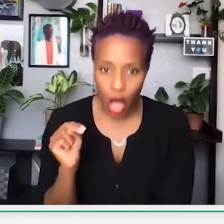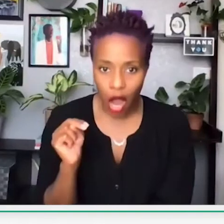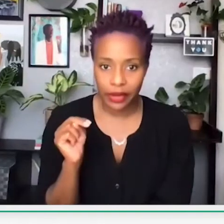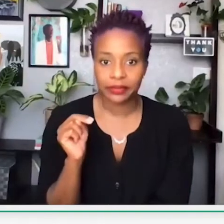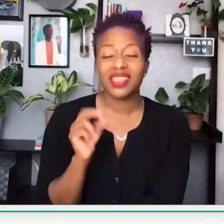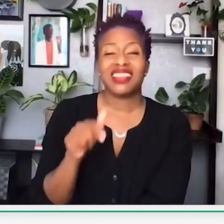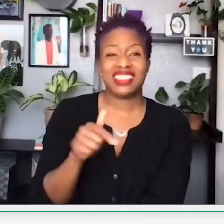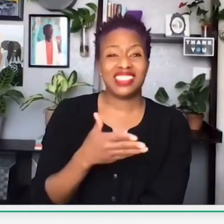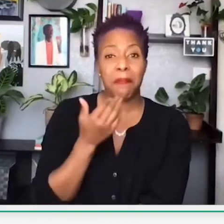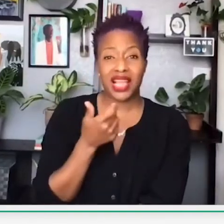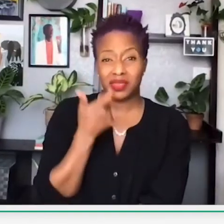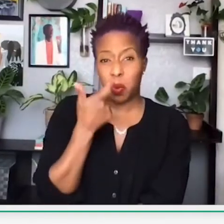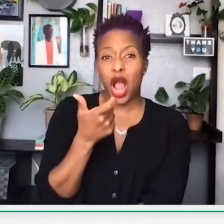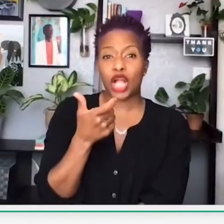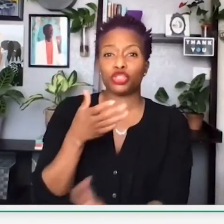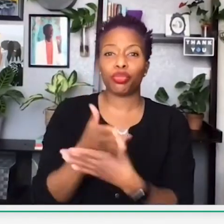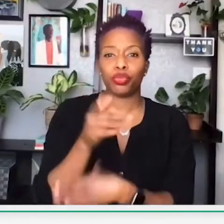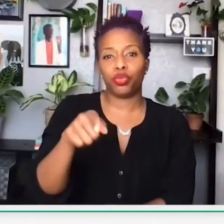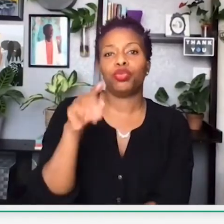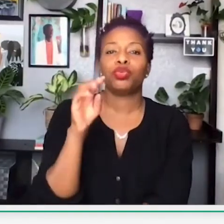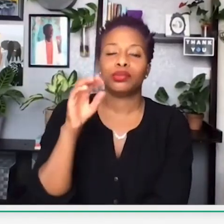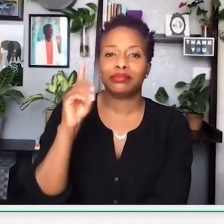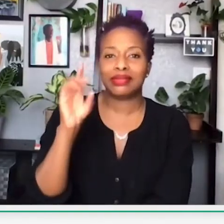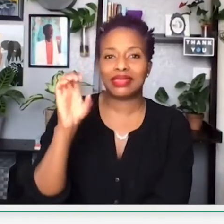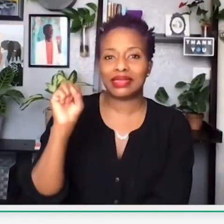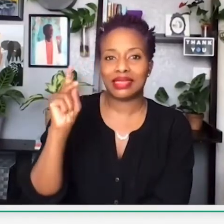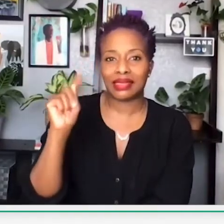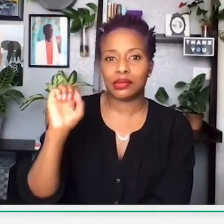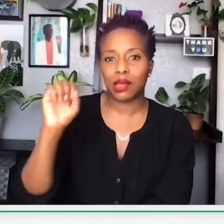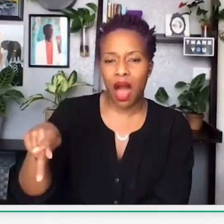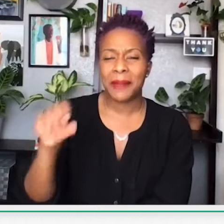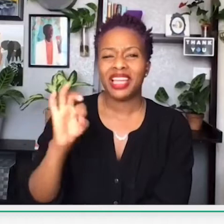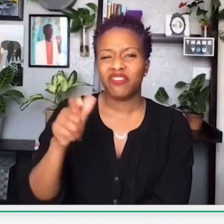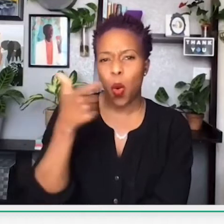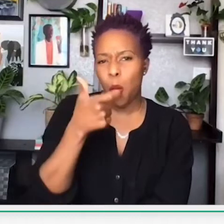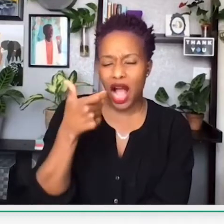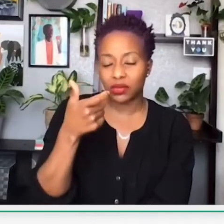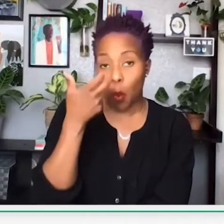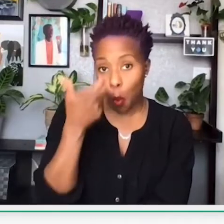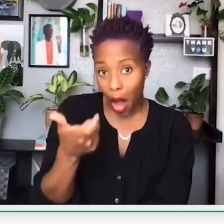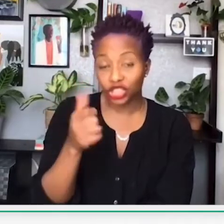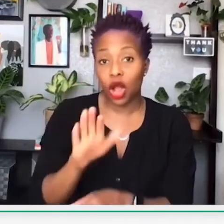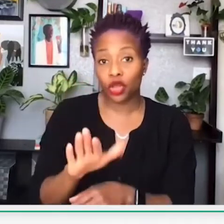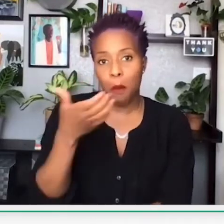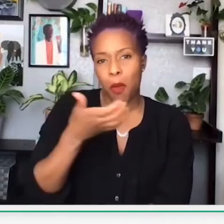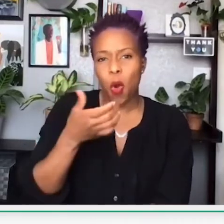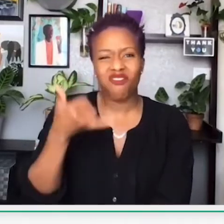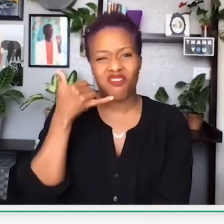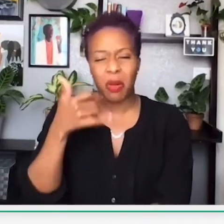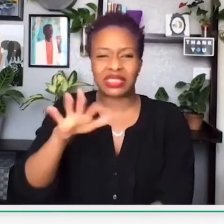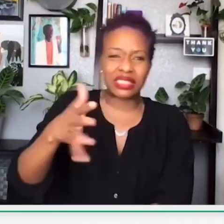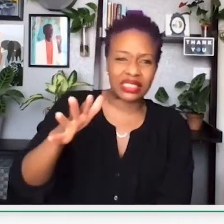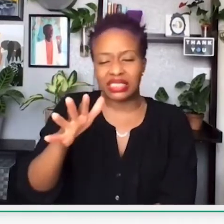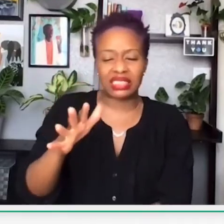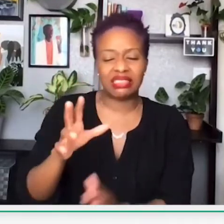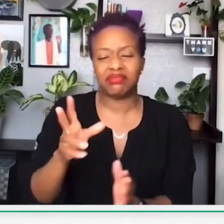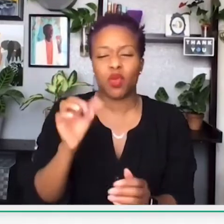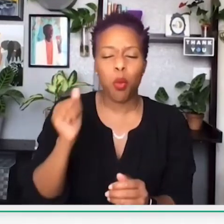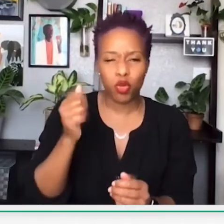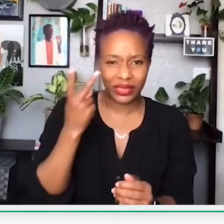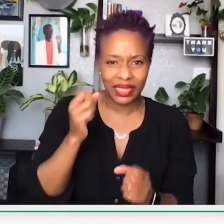have interpreters who are voicing this event. So, you can watch this through your desktop.